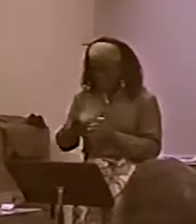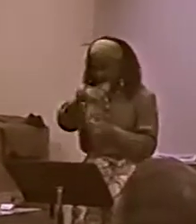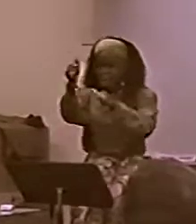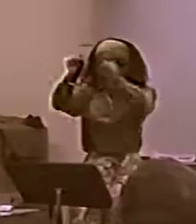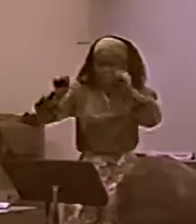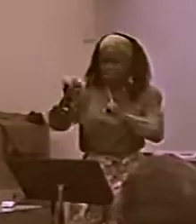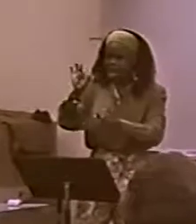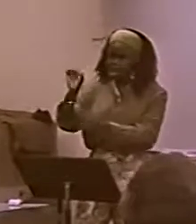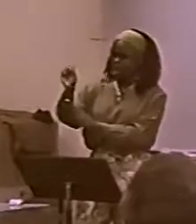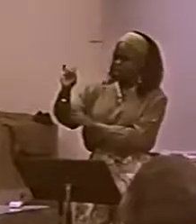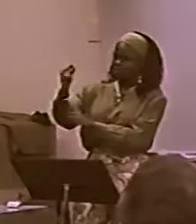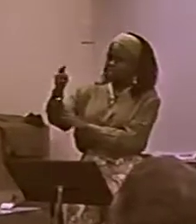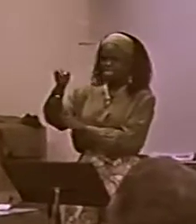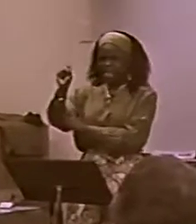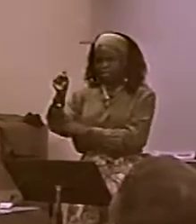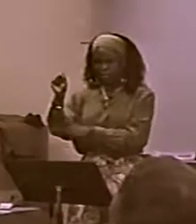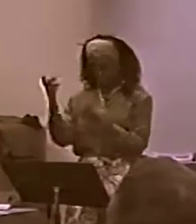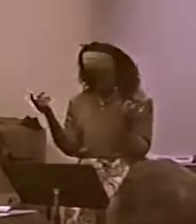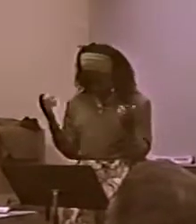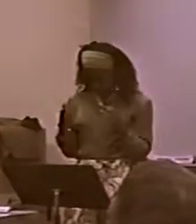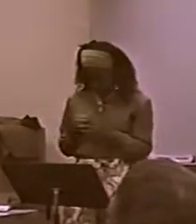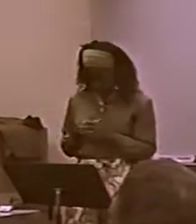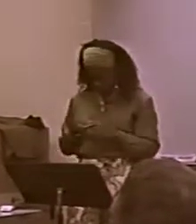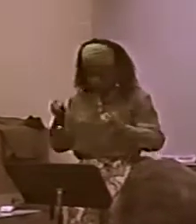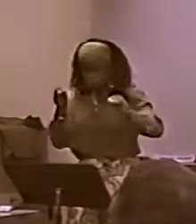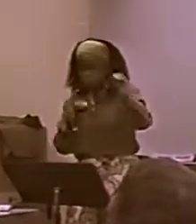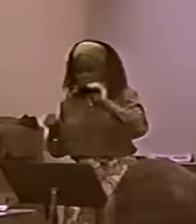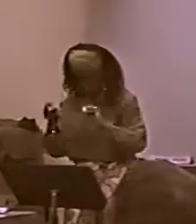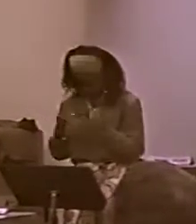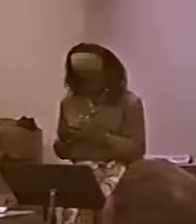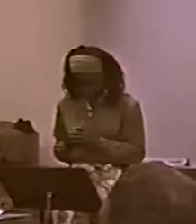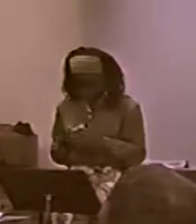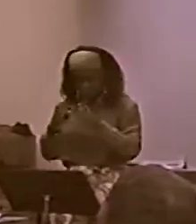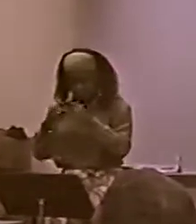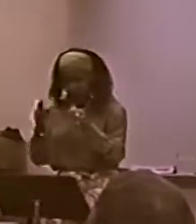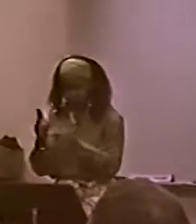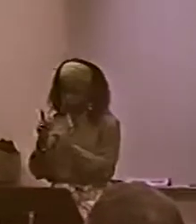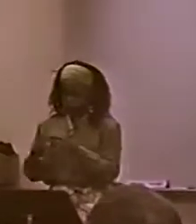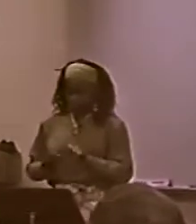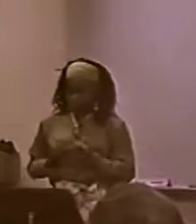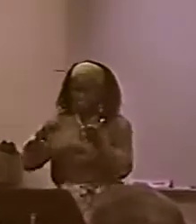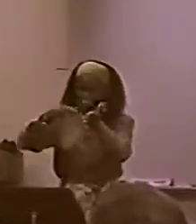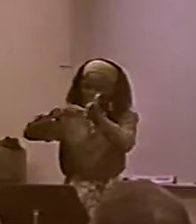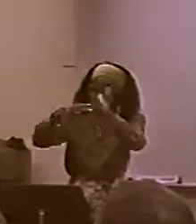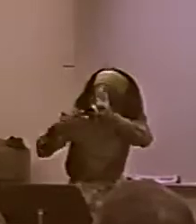3--ANY SYSTEM OF SIGNS, MOVEMENT, ET CETERA,